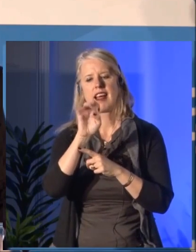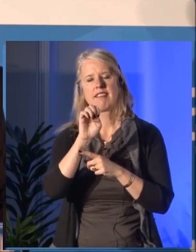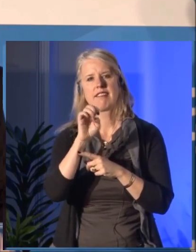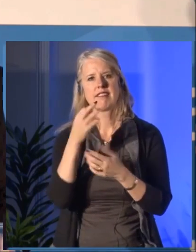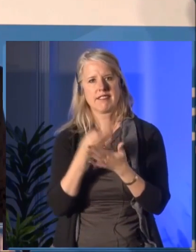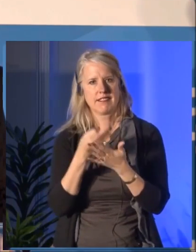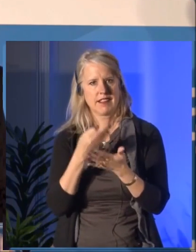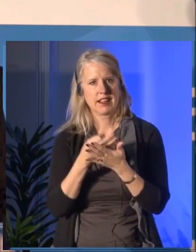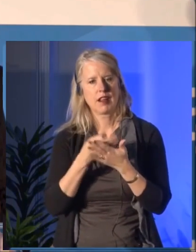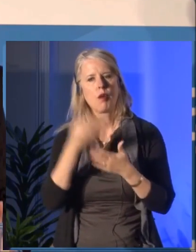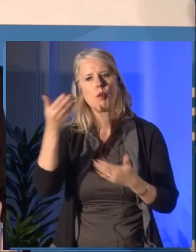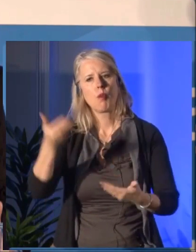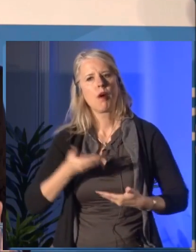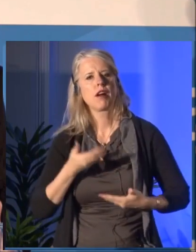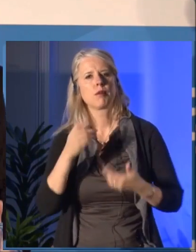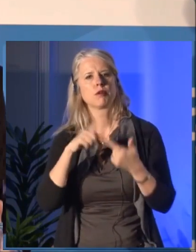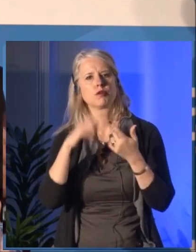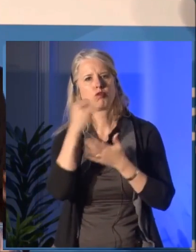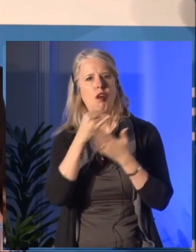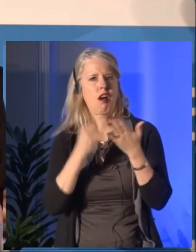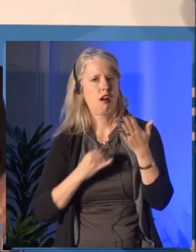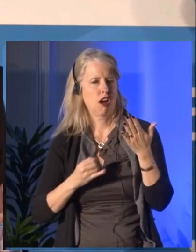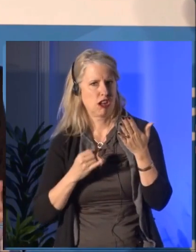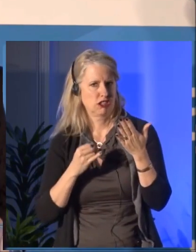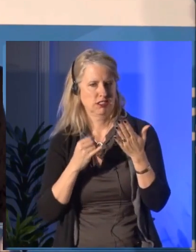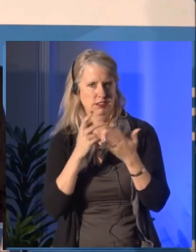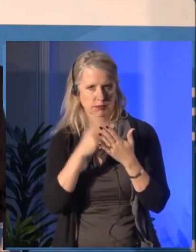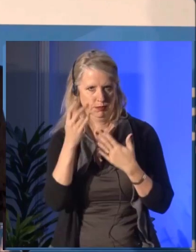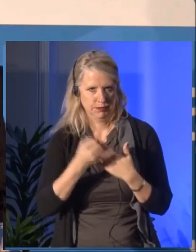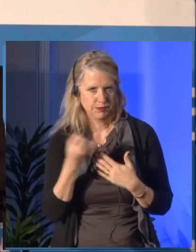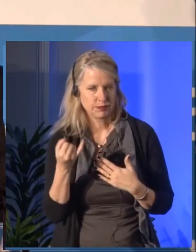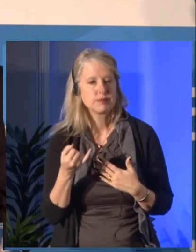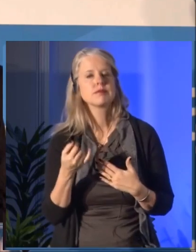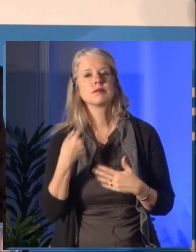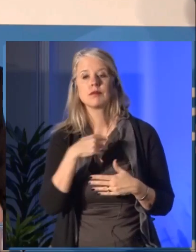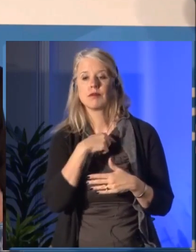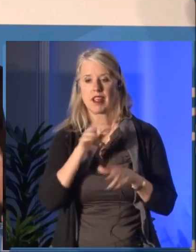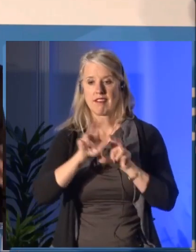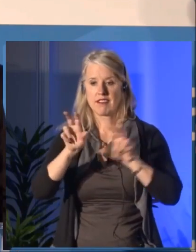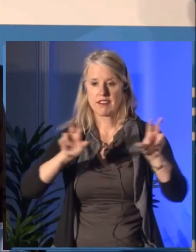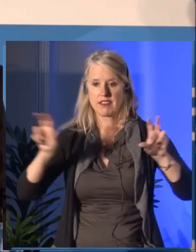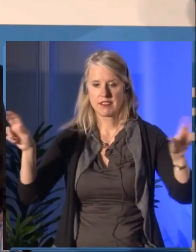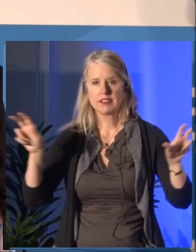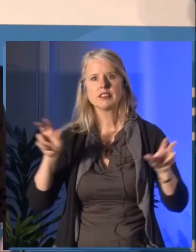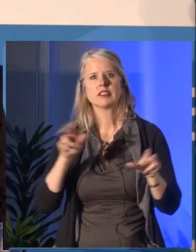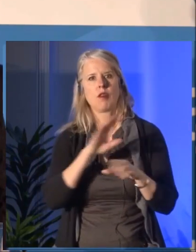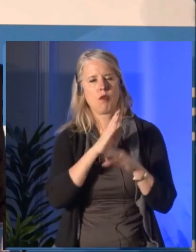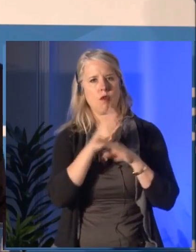It's a nice welcome for people that have had such troubled lives to be able to come and, you know,